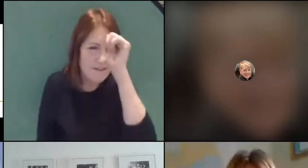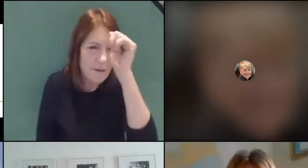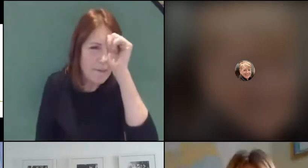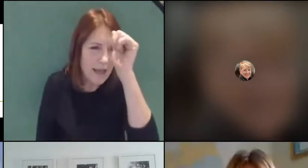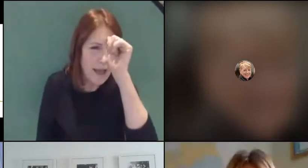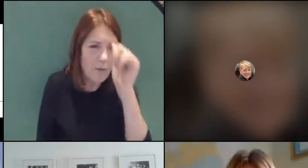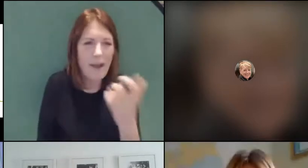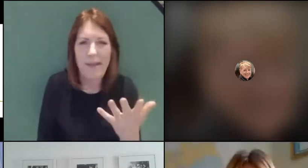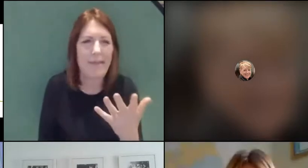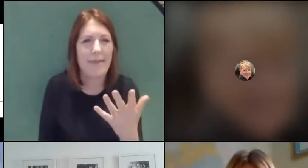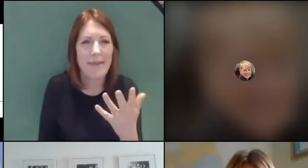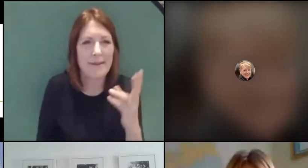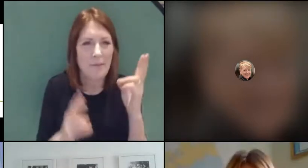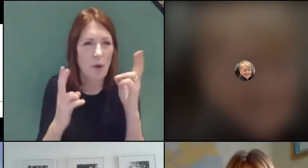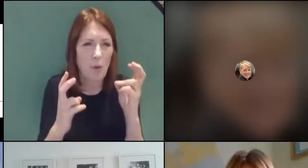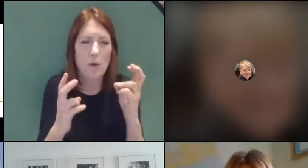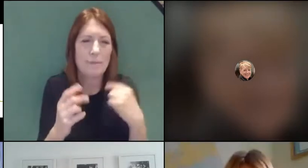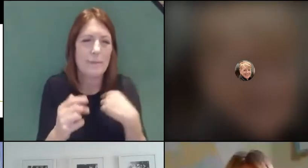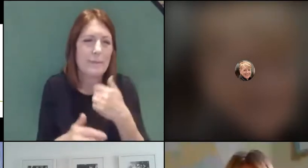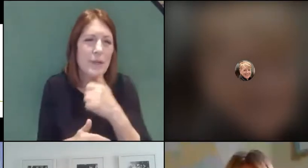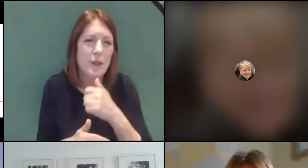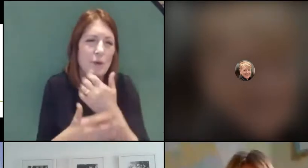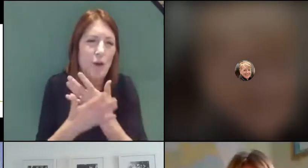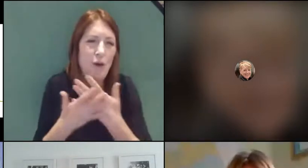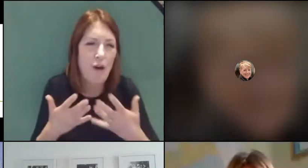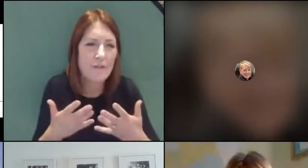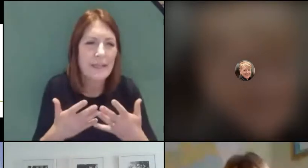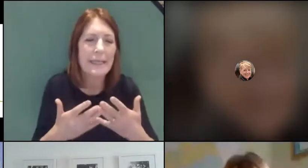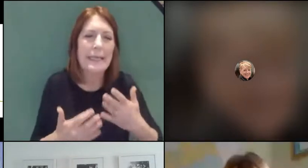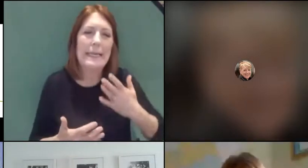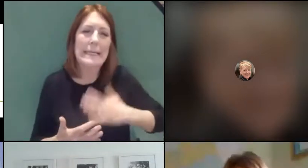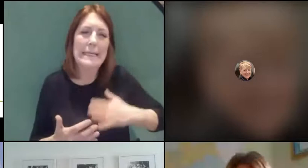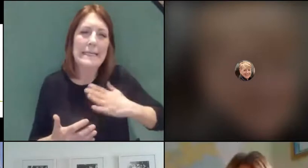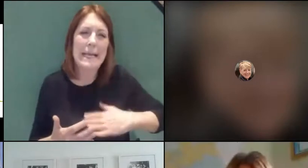that I frequently use, which is: "Necessity is the mother of invention"